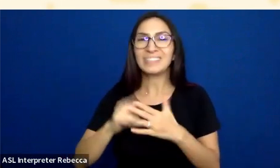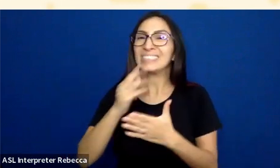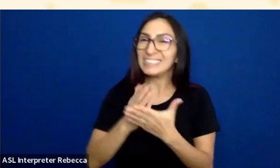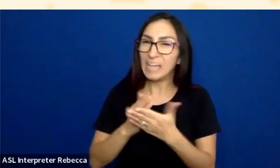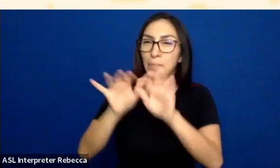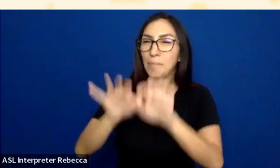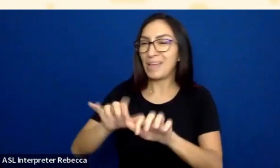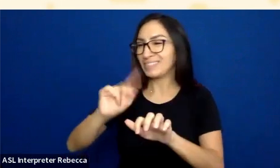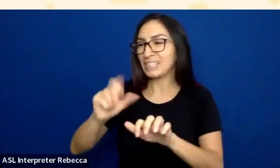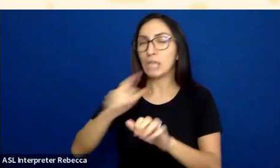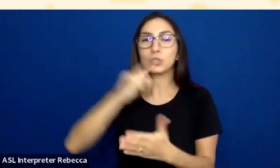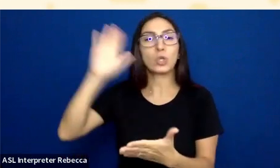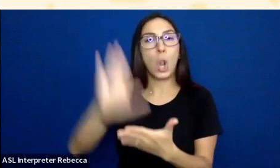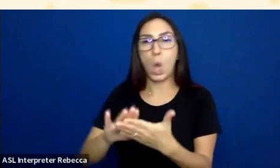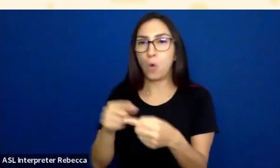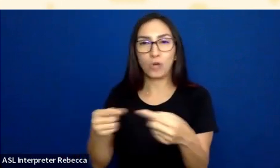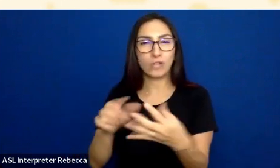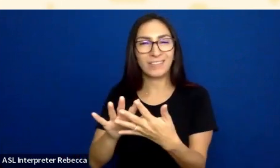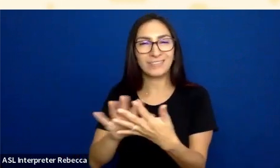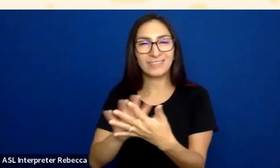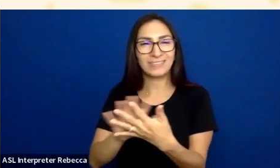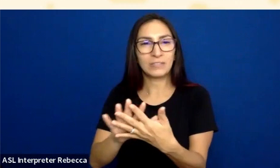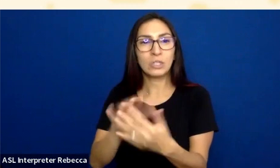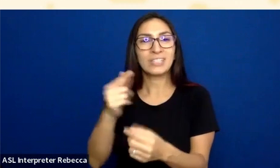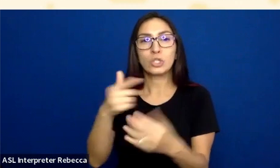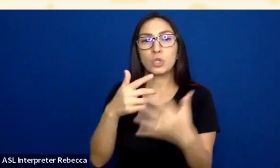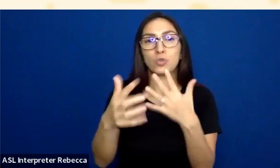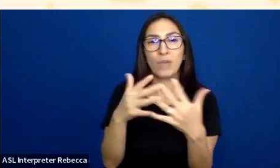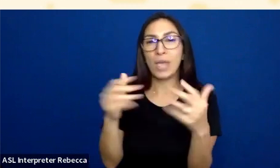There is this grand white that has just under 4.7 to one.